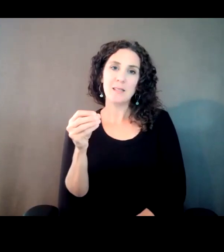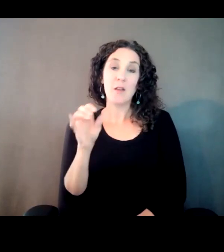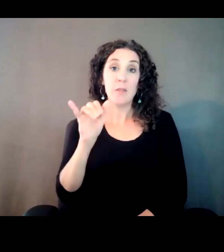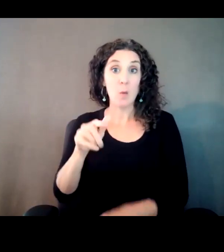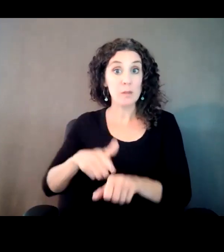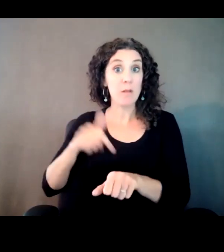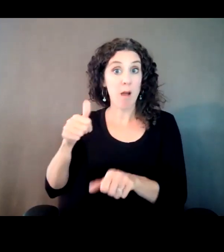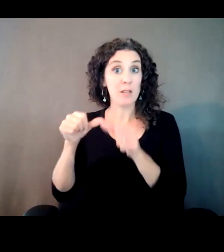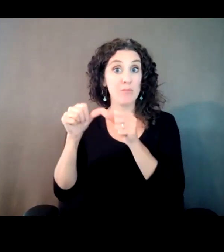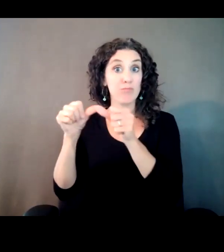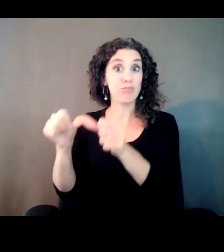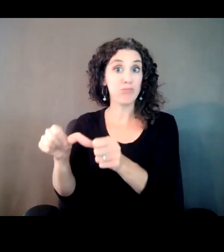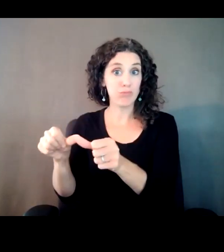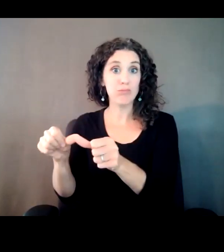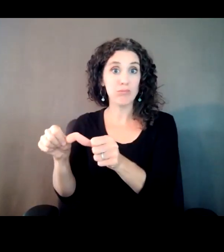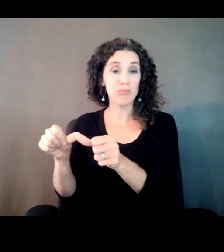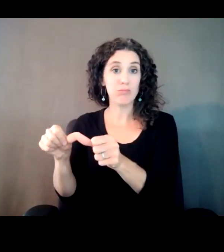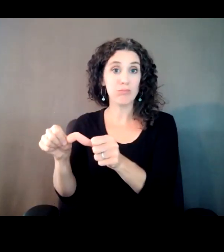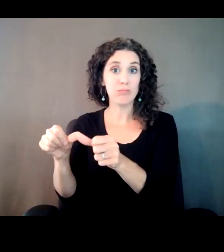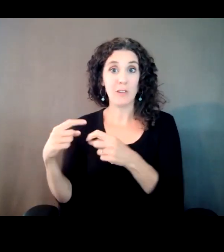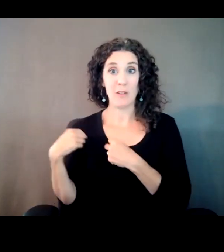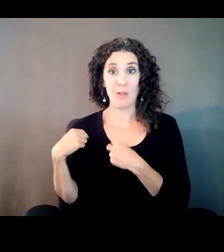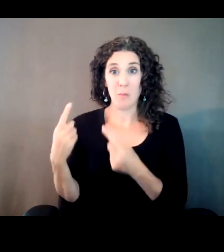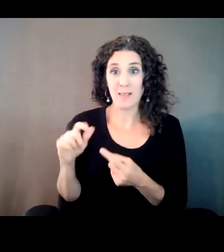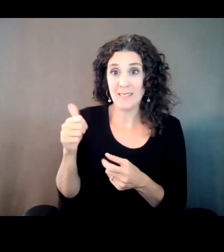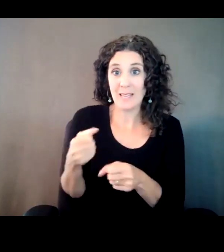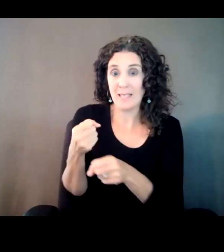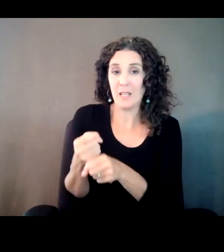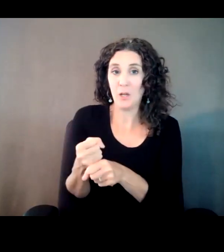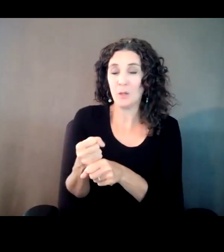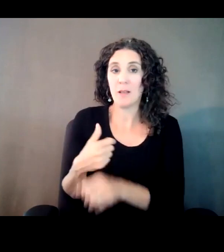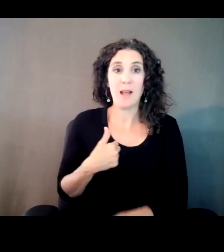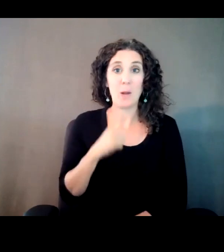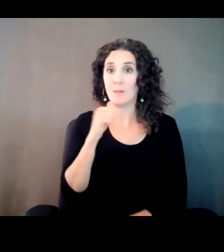had gone in ten years or more where I was not doing anything creative.